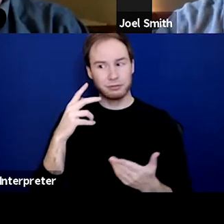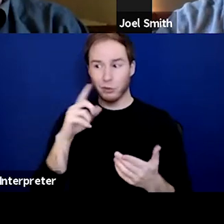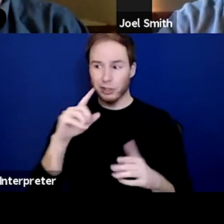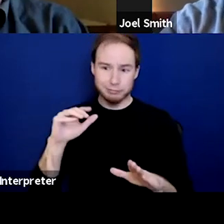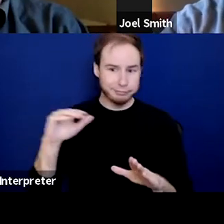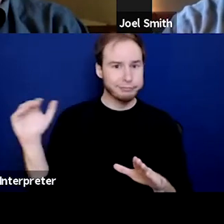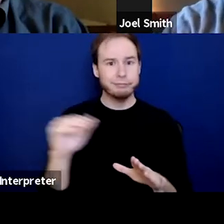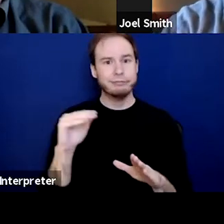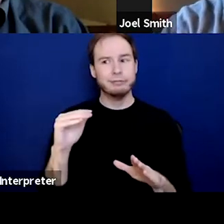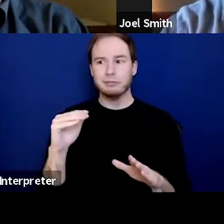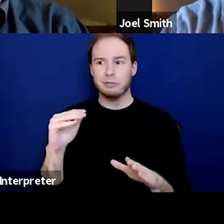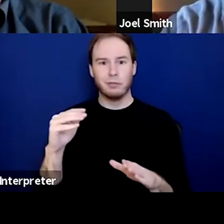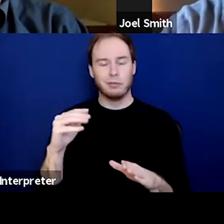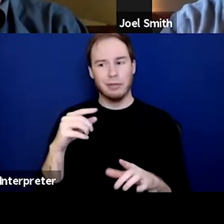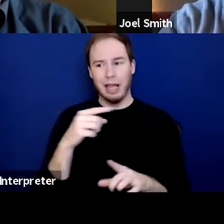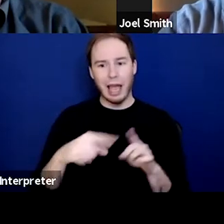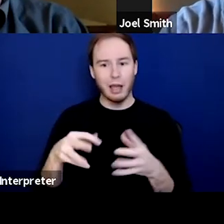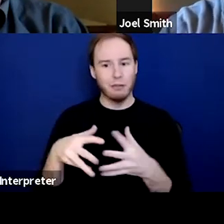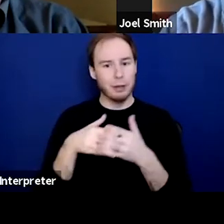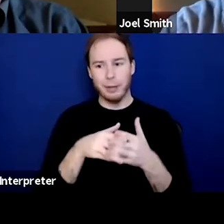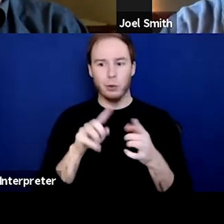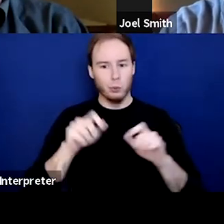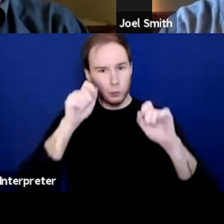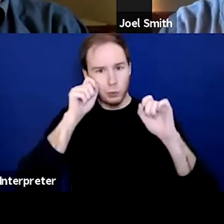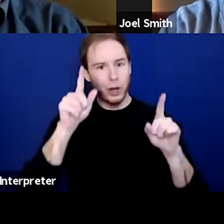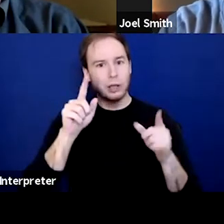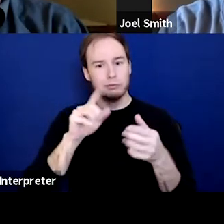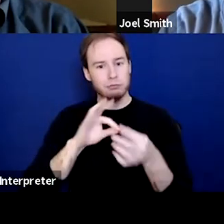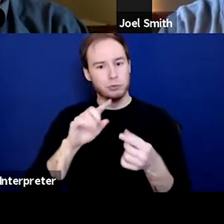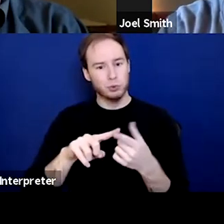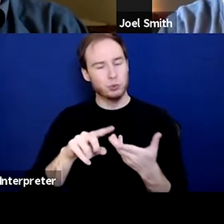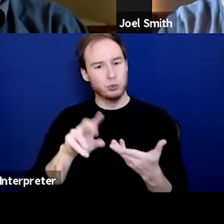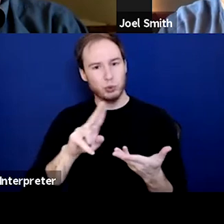around substance use. And many of us who've used substances,